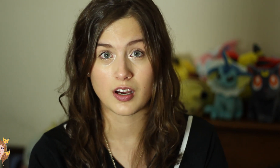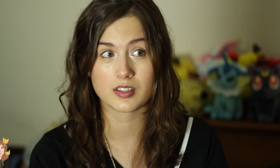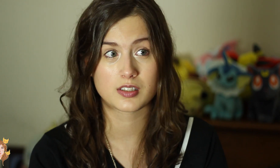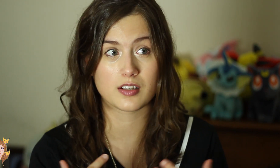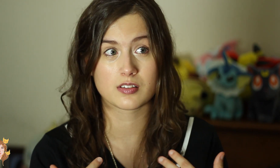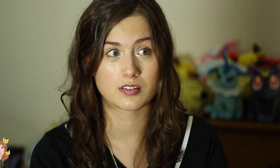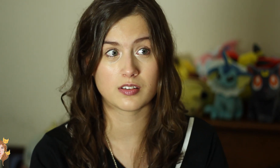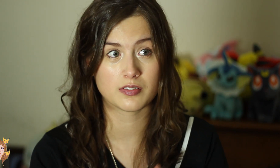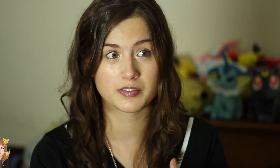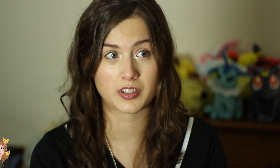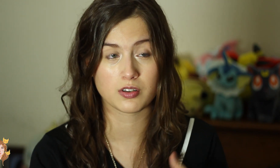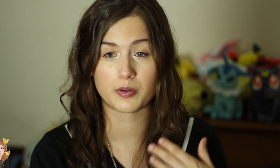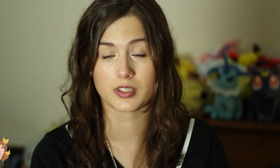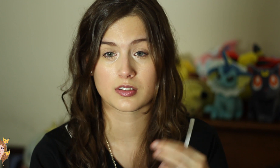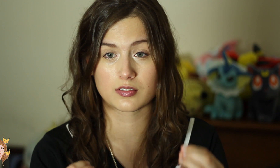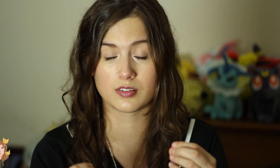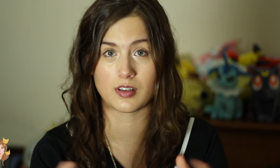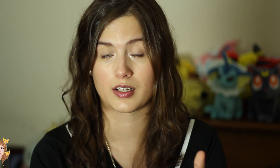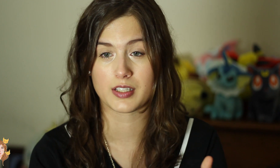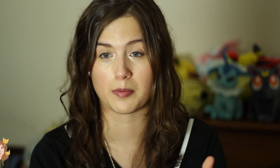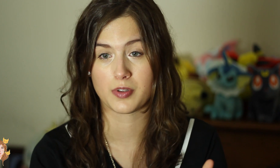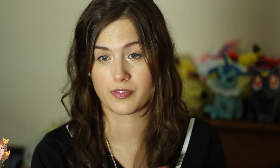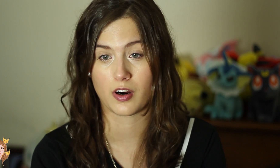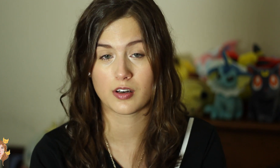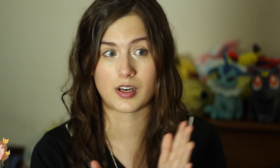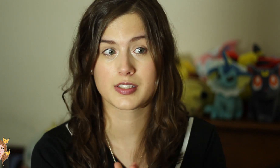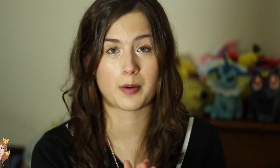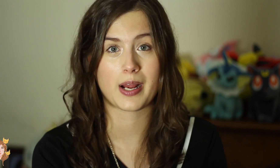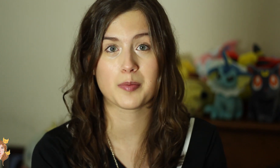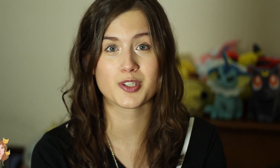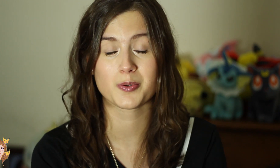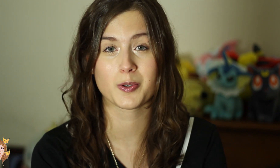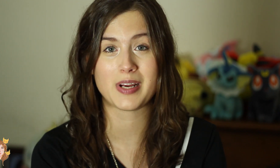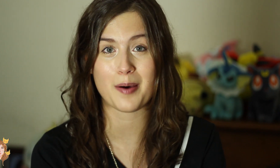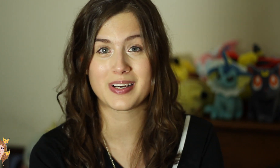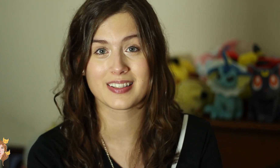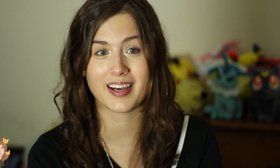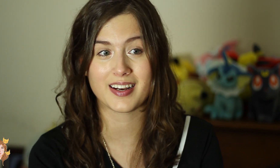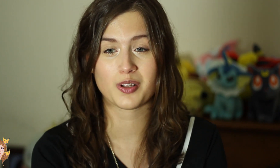At least, that’s the closest next step so far. Lights, Camera, Caption! will be happening again.